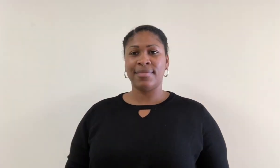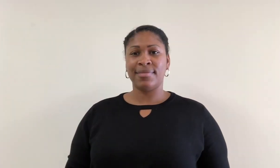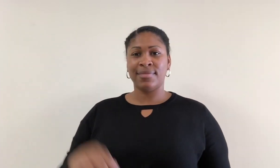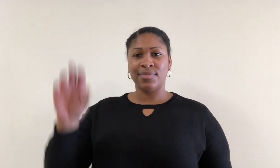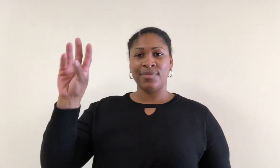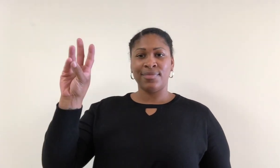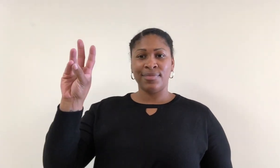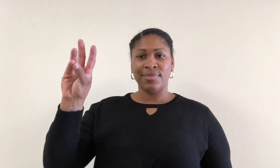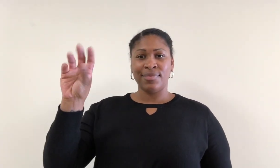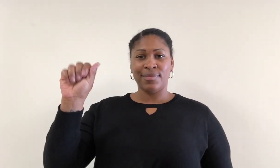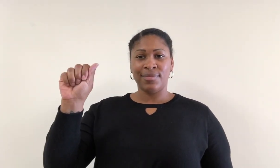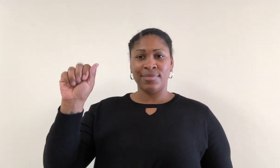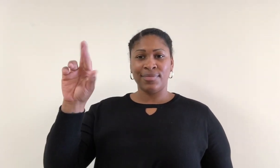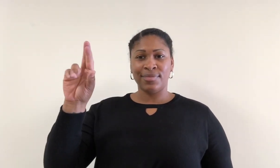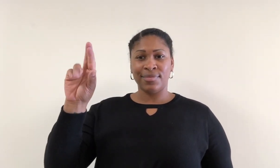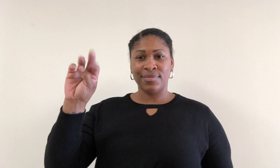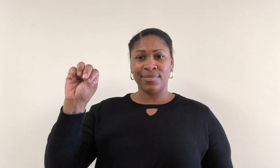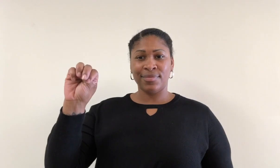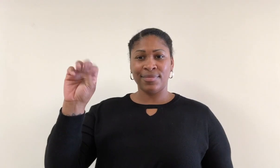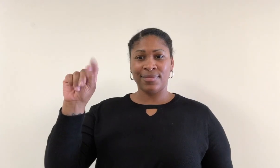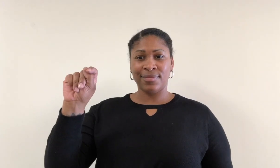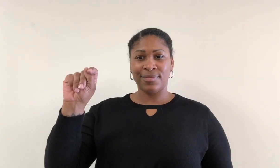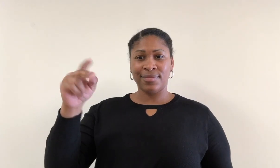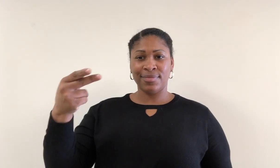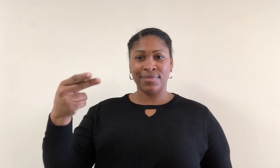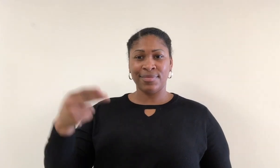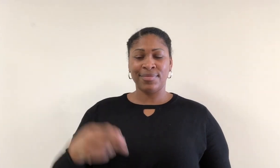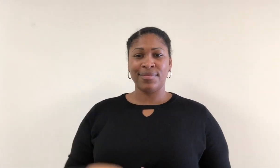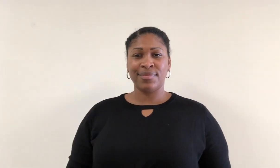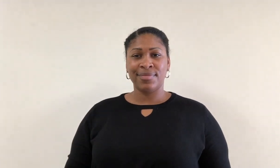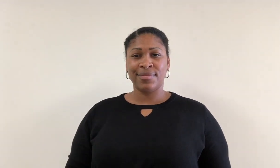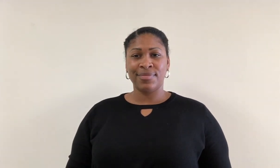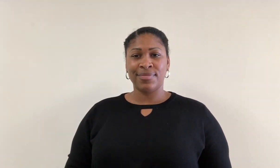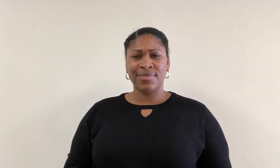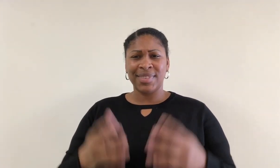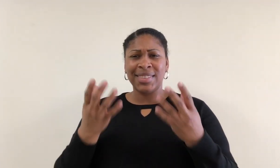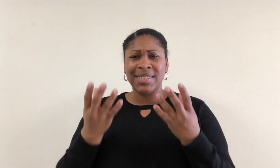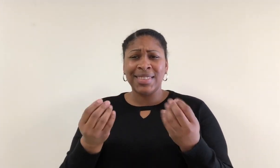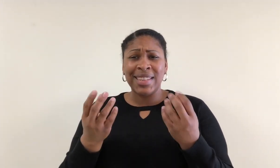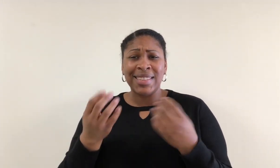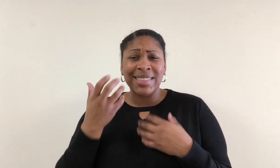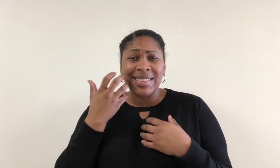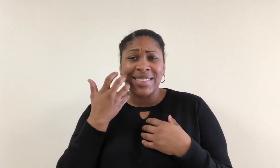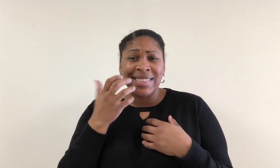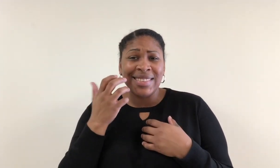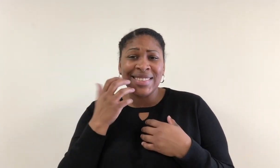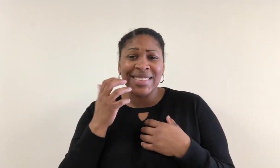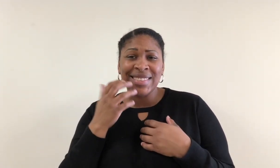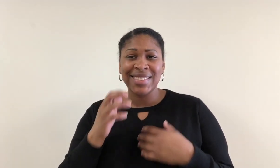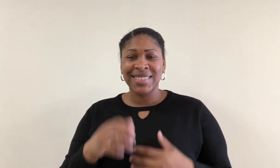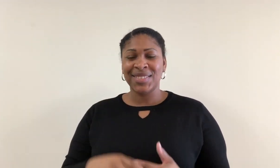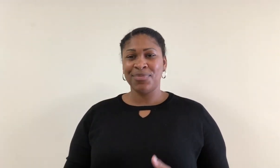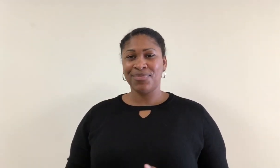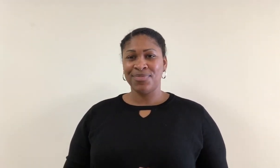Warmth Gentle heat.